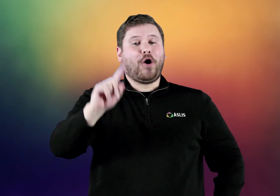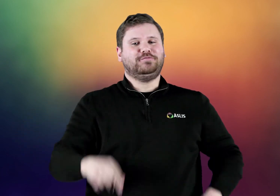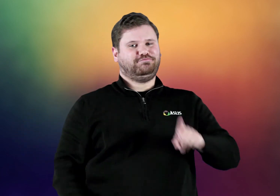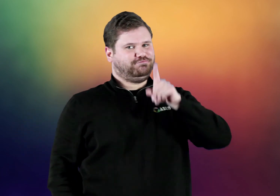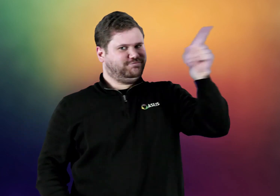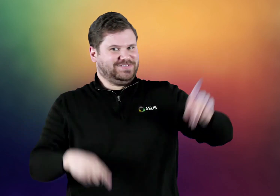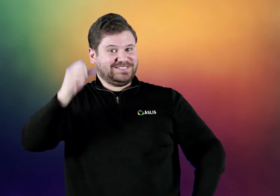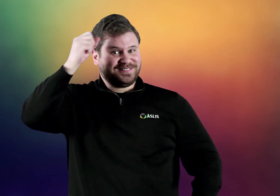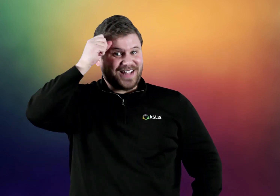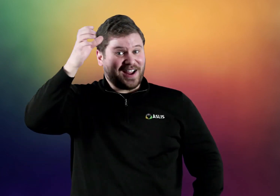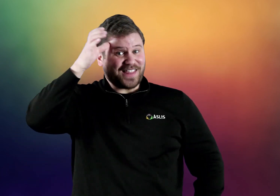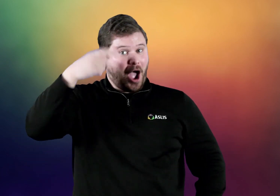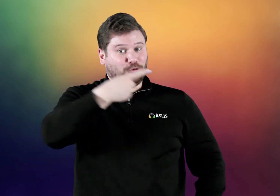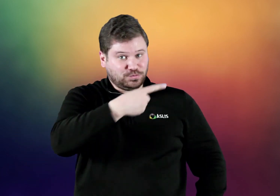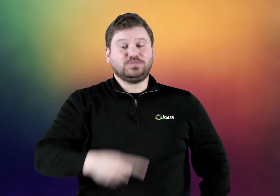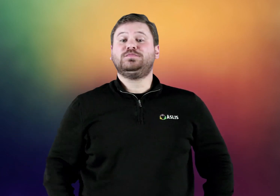Where? St. Cloud.